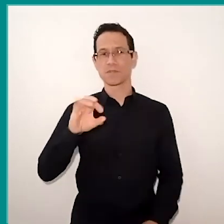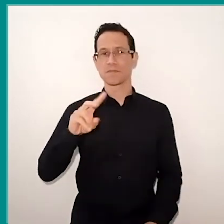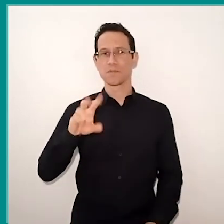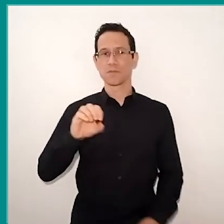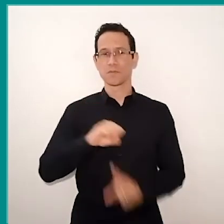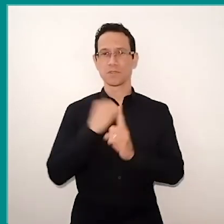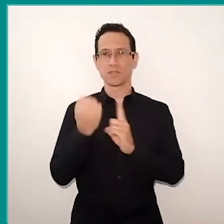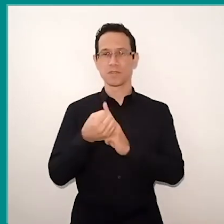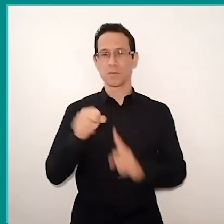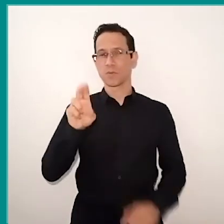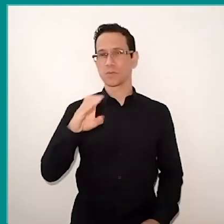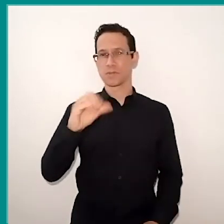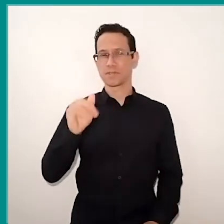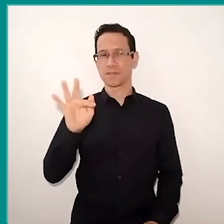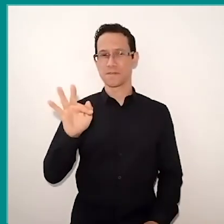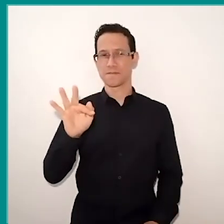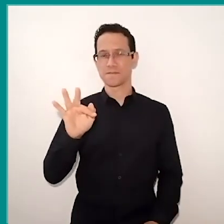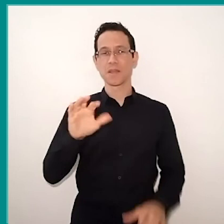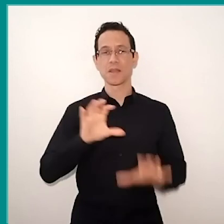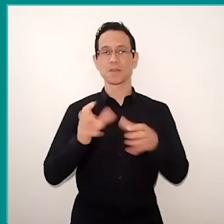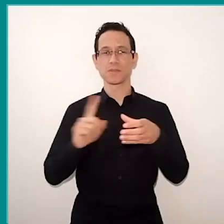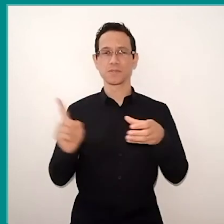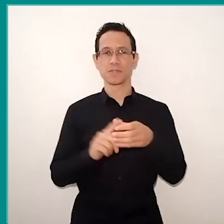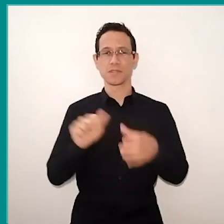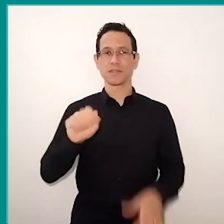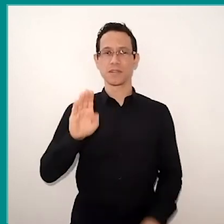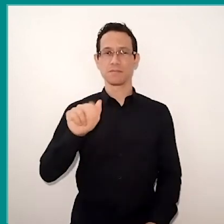She is a member of Abave, Associação Brasileira de Avaliação Educacional,